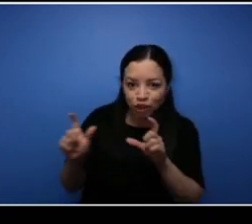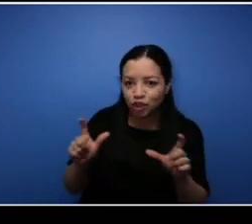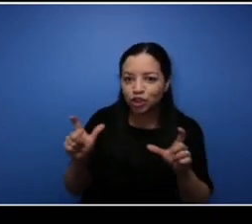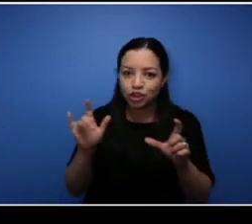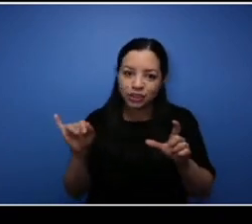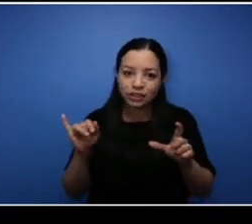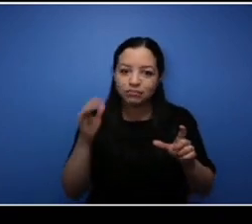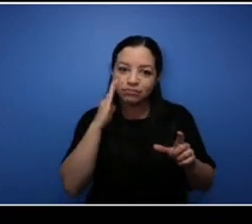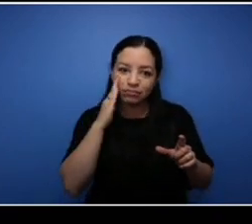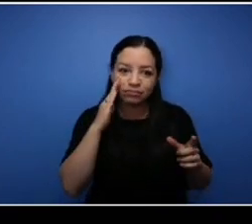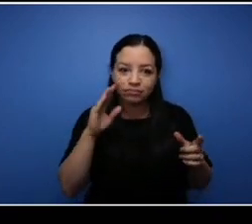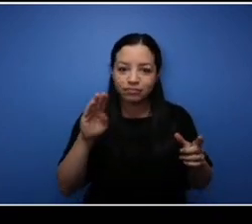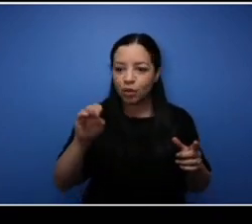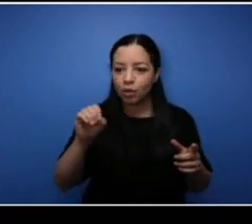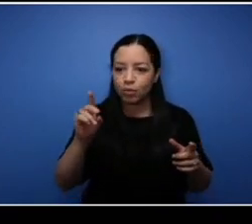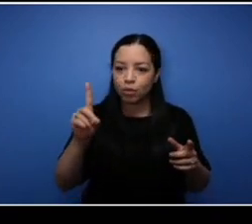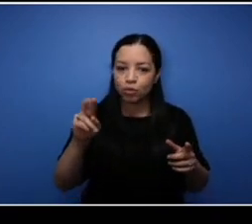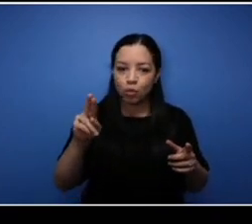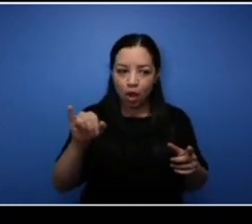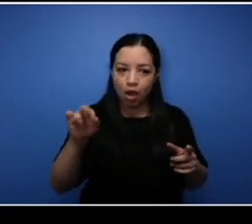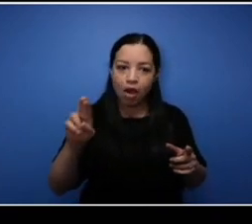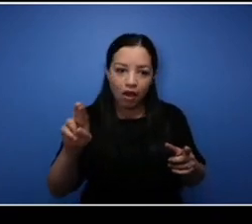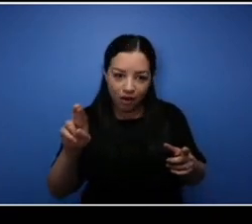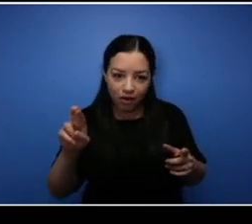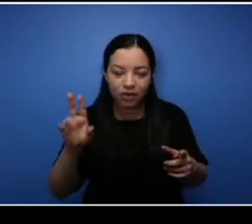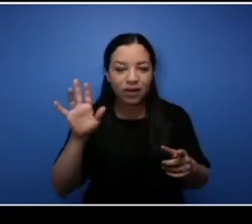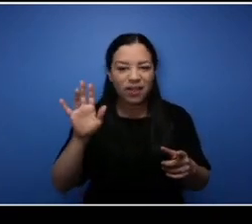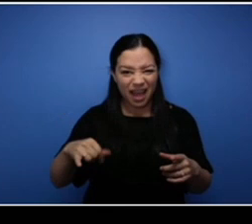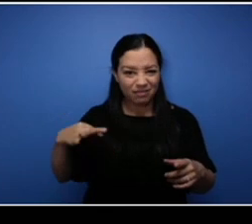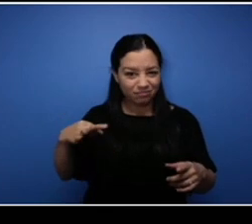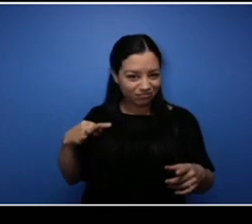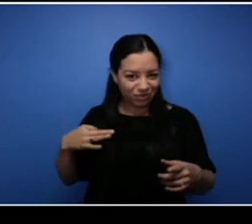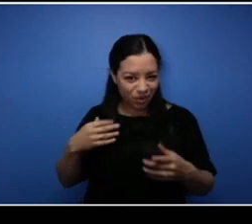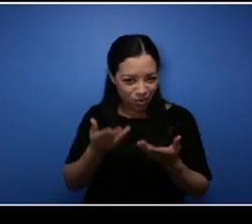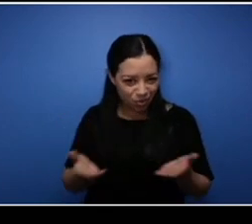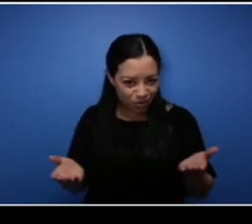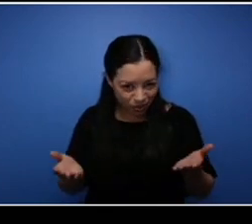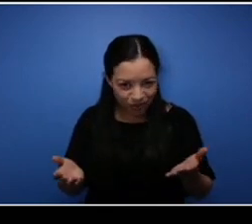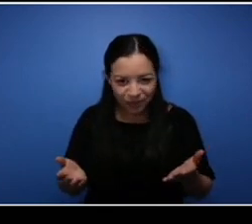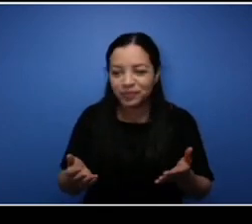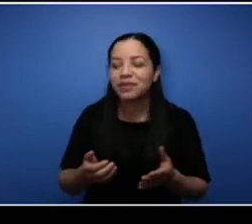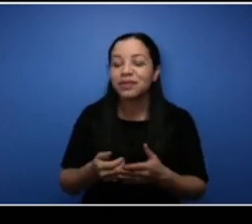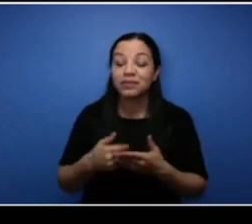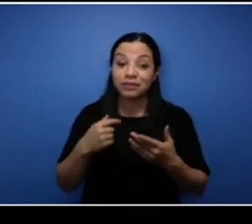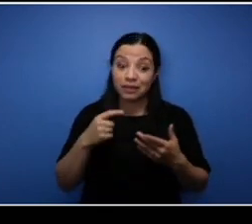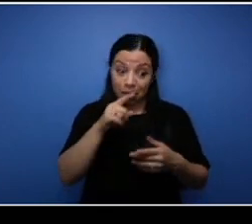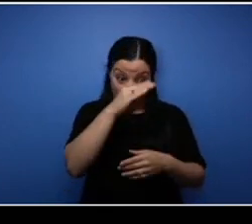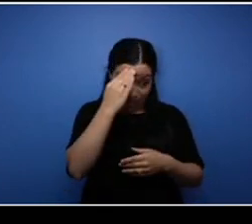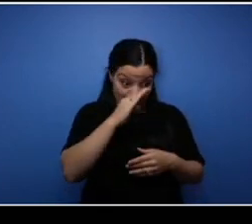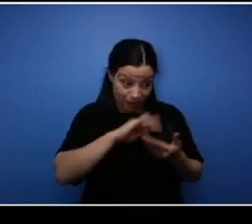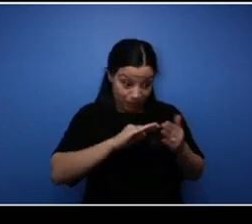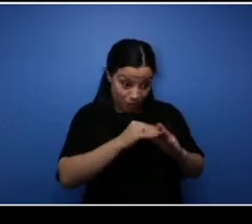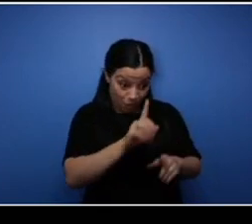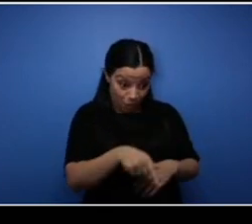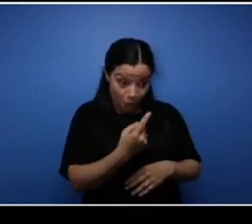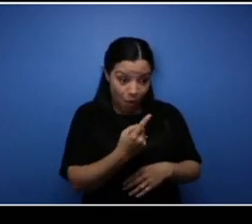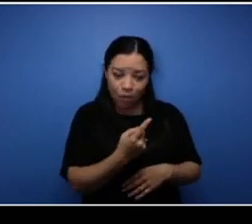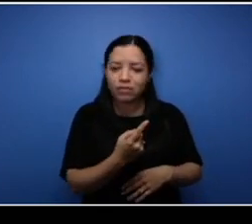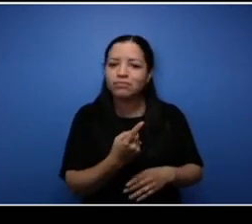known outside of the Black community and perhaps well and known nationally within the fashion